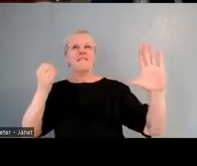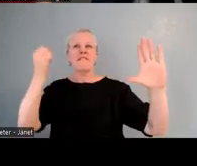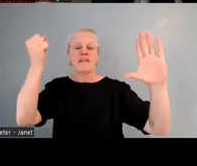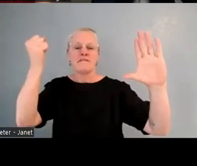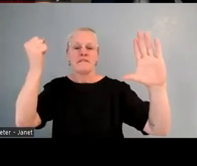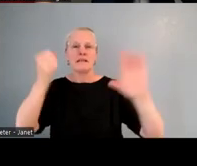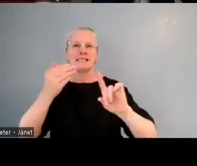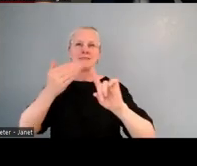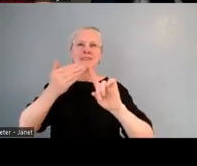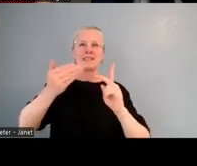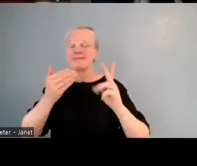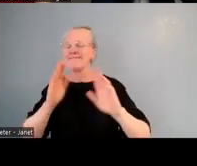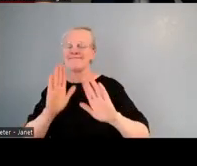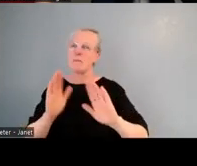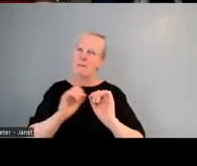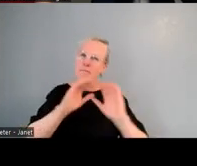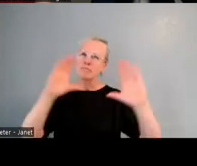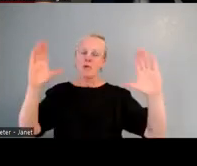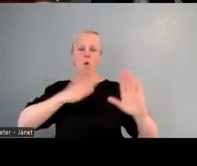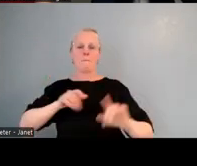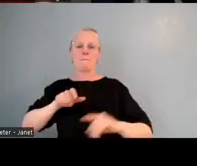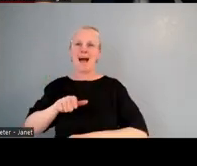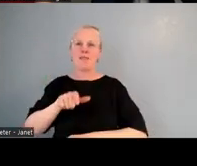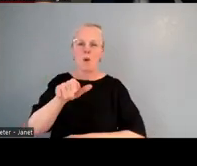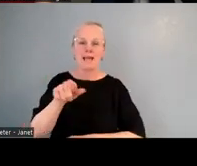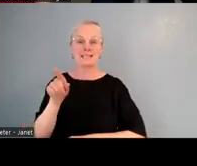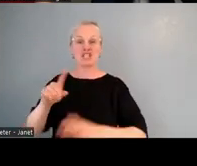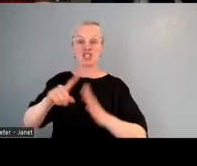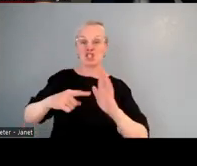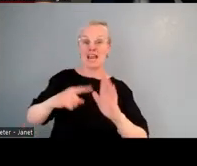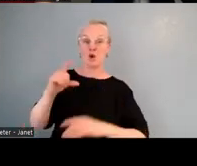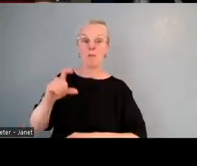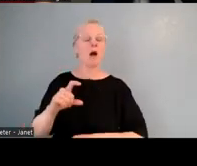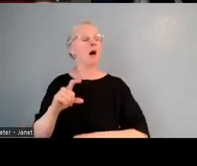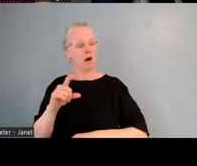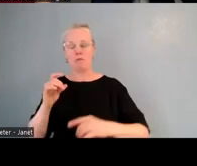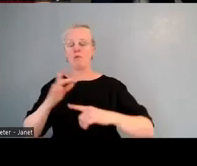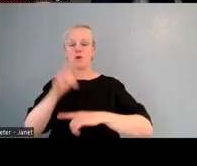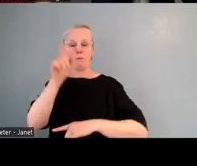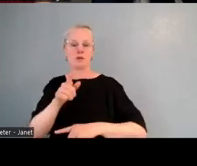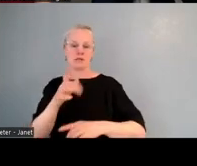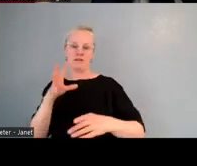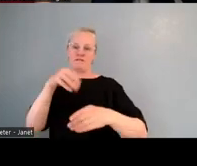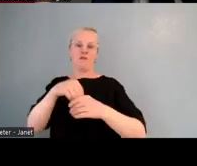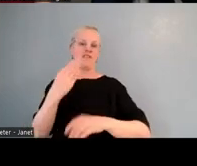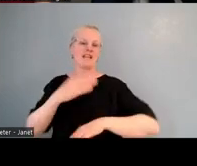to provide a pathway, and Jane was fundamental in terms of setting the scene, and helping us in terms of moving forward